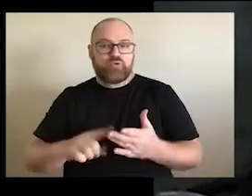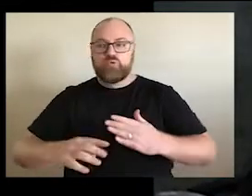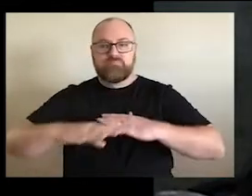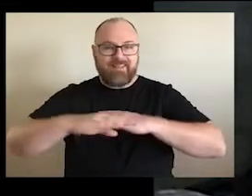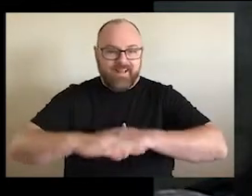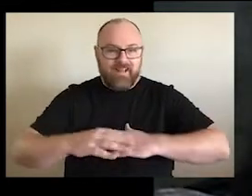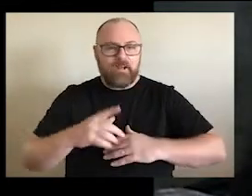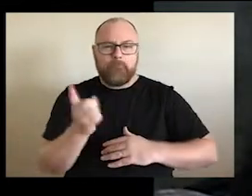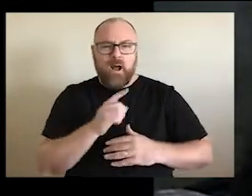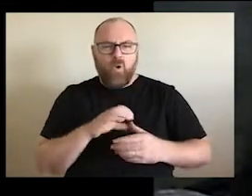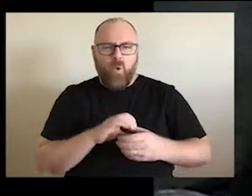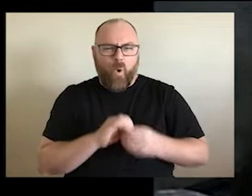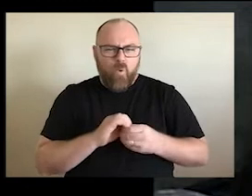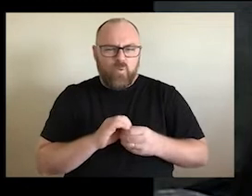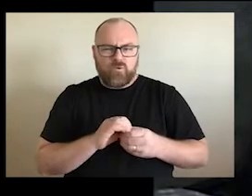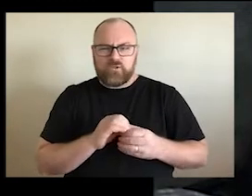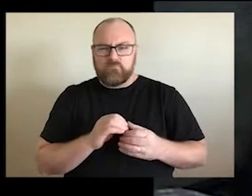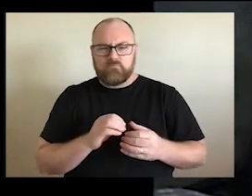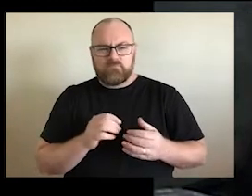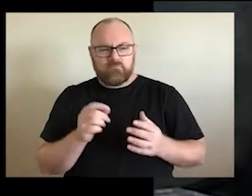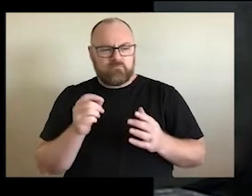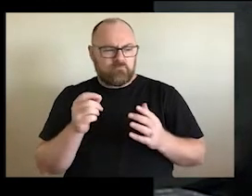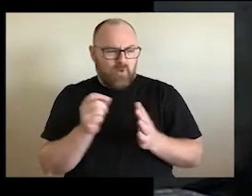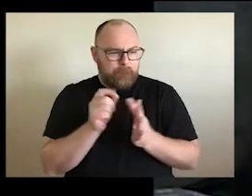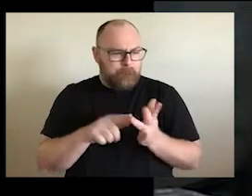and possession doesn't take into account.